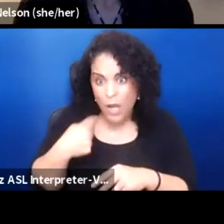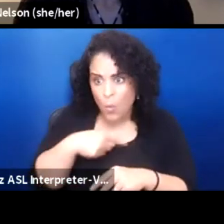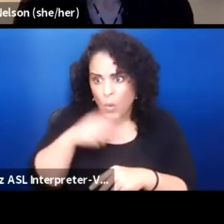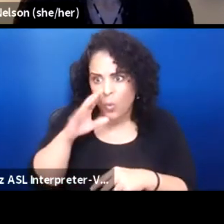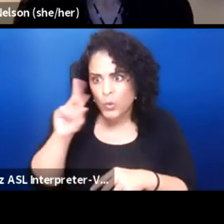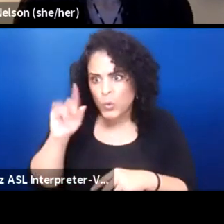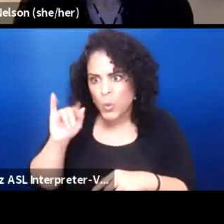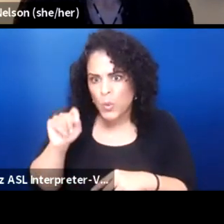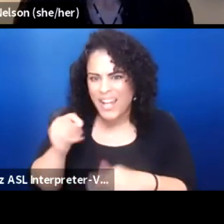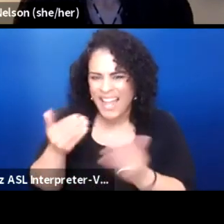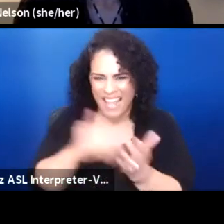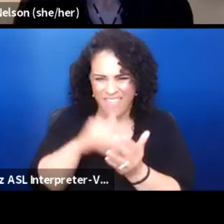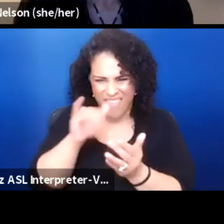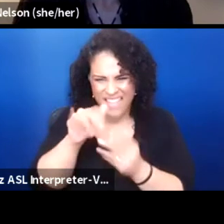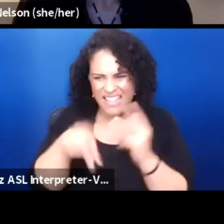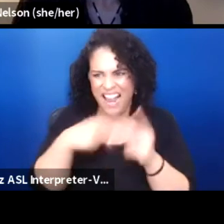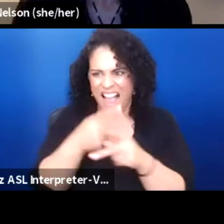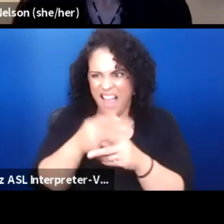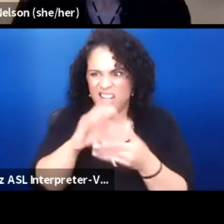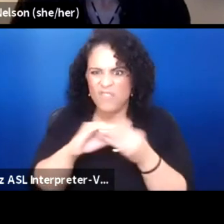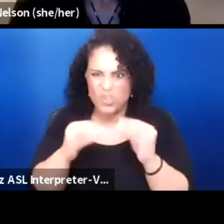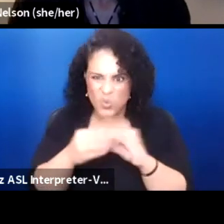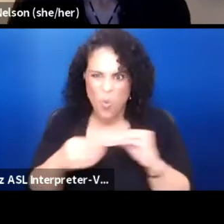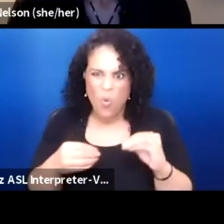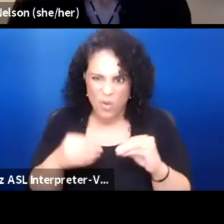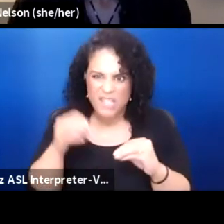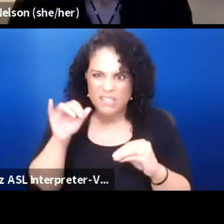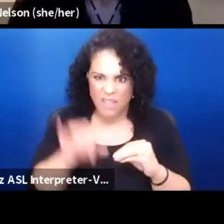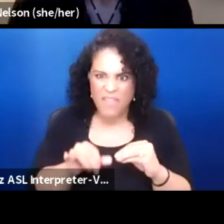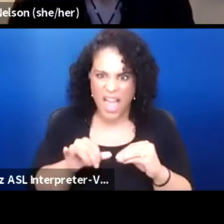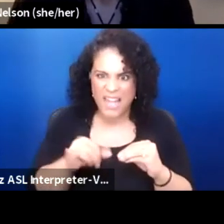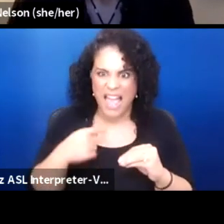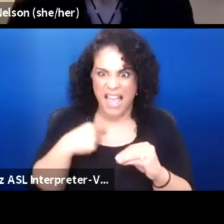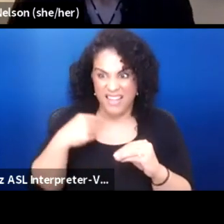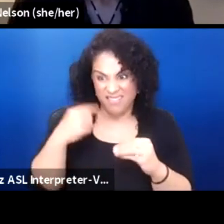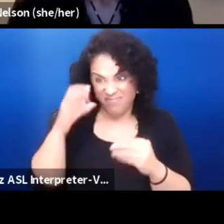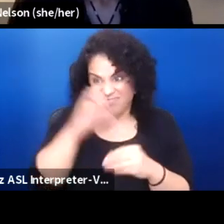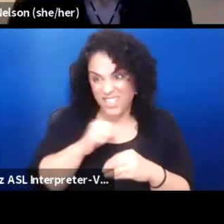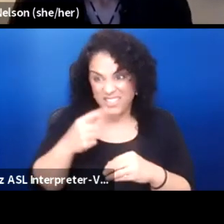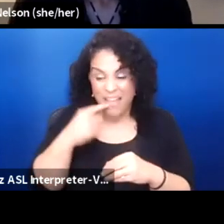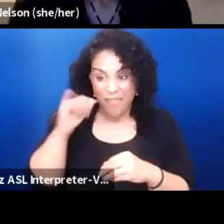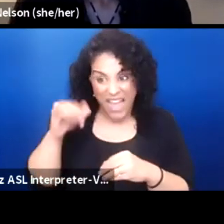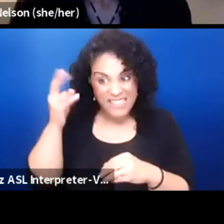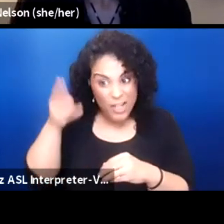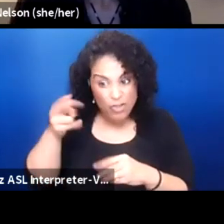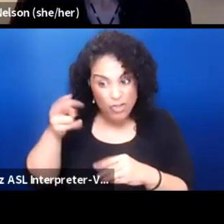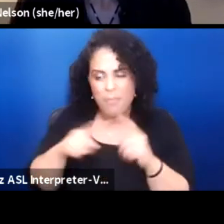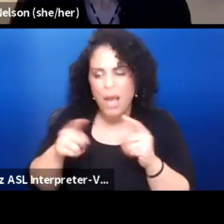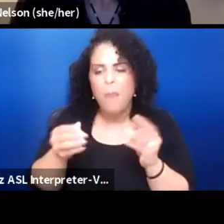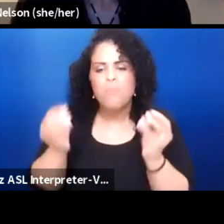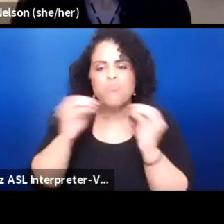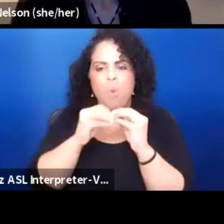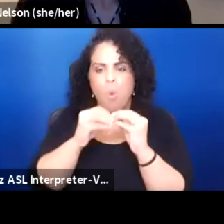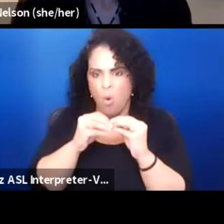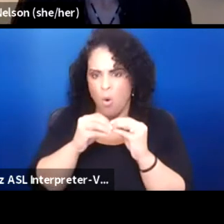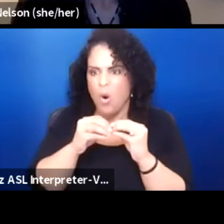So again, those are the kinds of stories that I suppose you could say they were history, but they're also much more mythic in my opinion